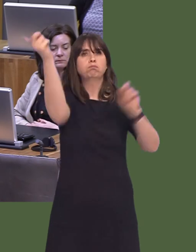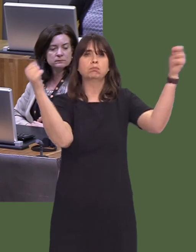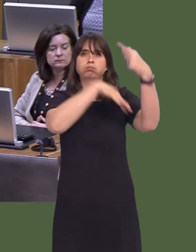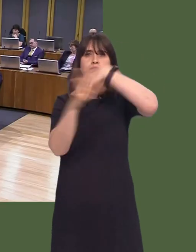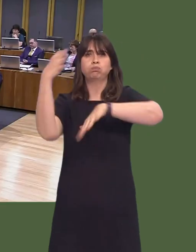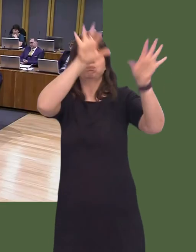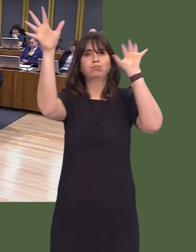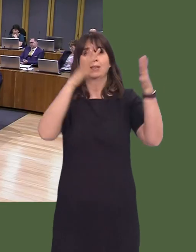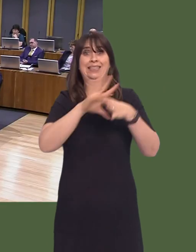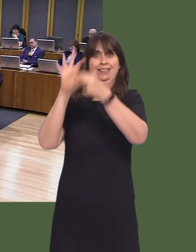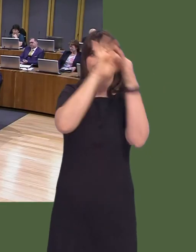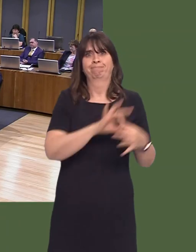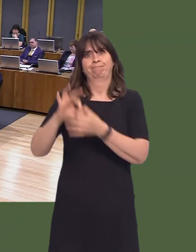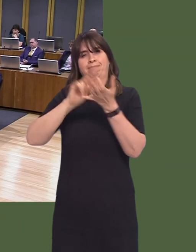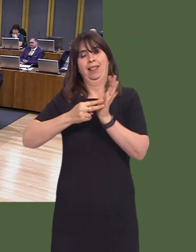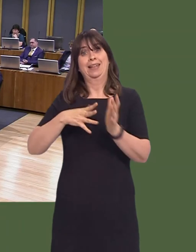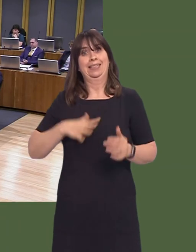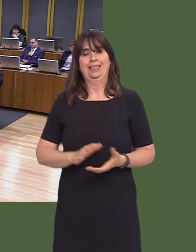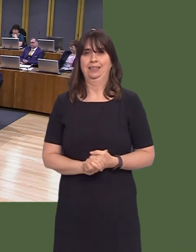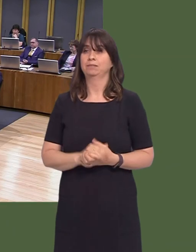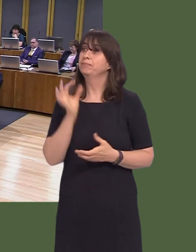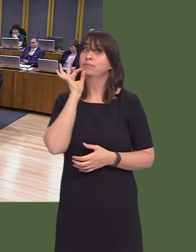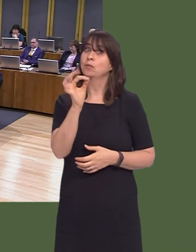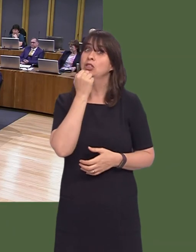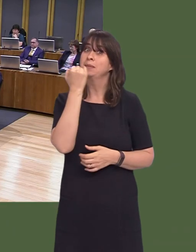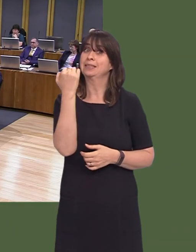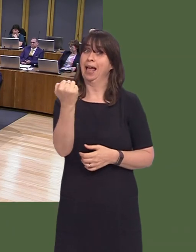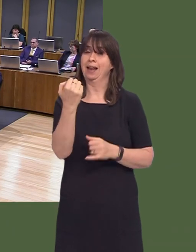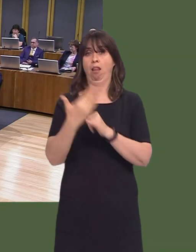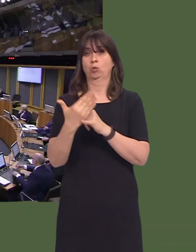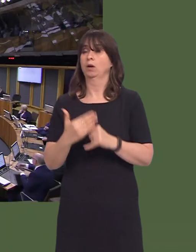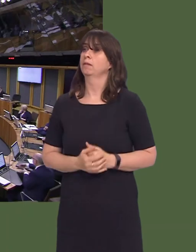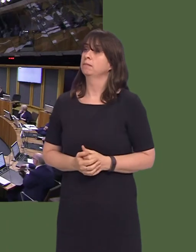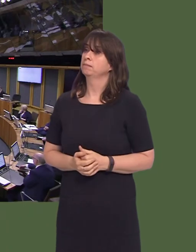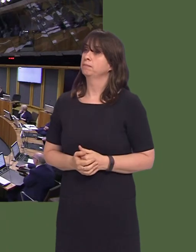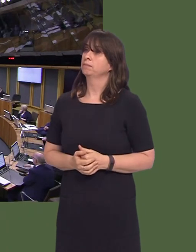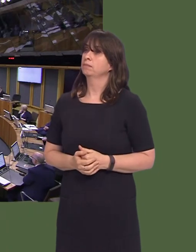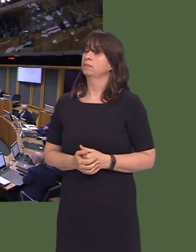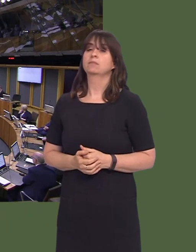Y Llywydd / The Llywydd: Ac yn olaf, cwestiwn 10óJulie Morgan. Julie Morgan AM: 10. Sut y mae Llywodraeth Cymru yn sicrhau bod pob plentyn yng Nghymru